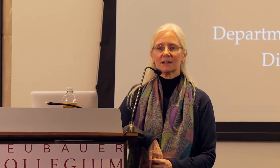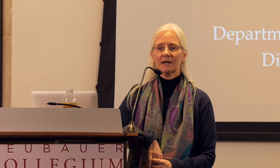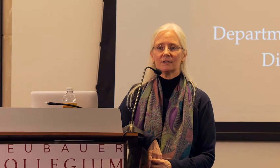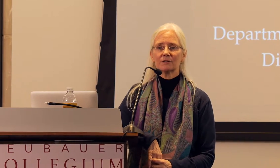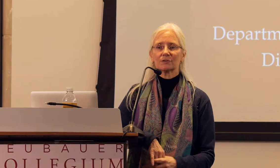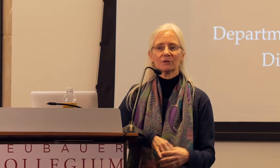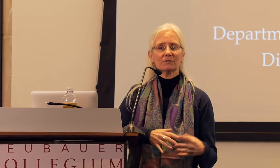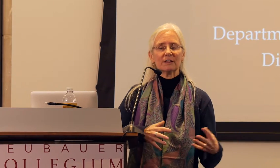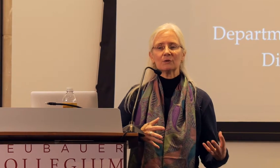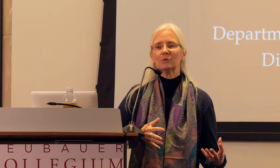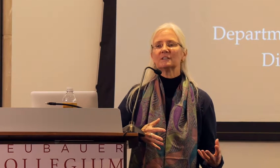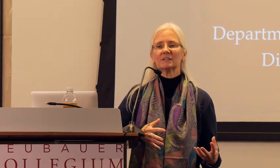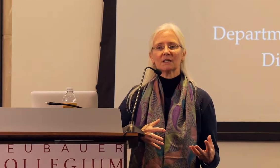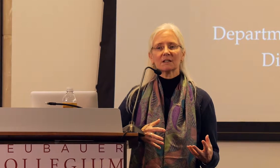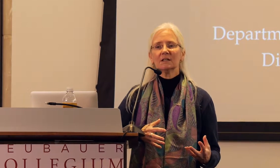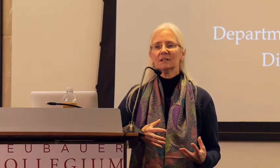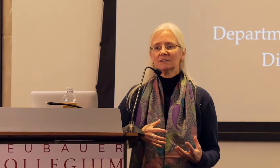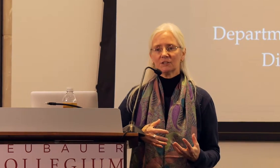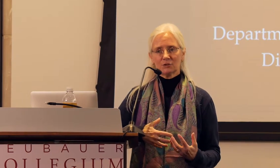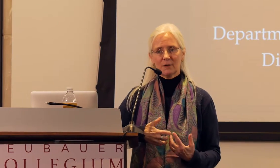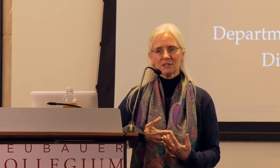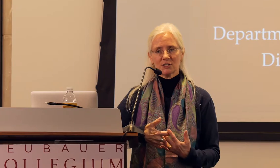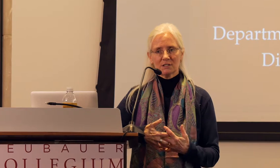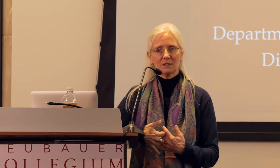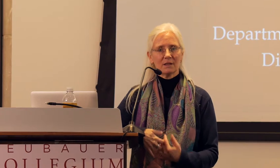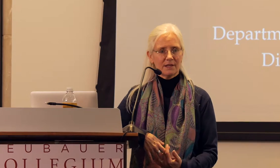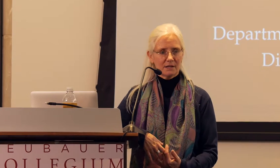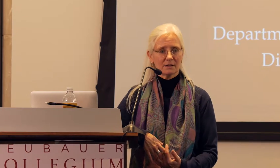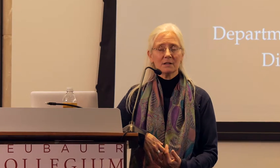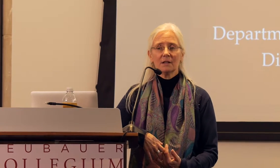and the entire, sort of, linguistic situation there